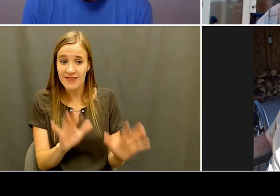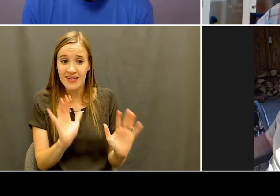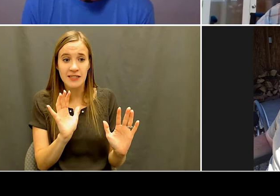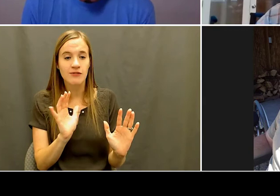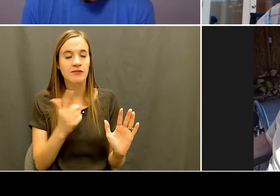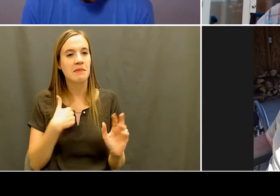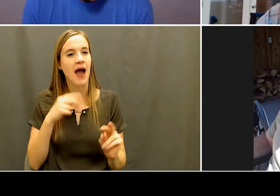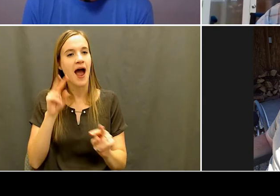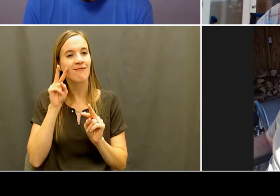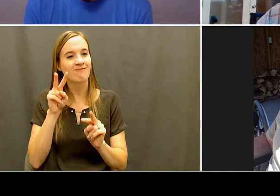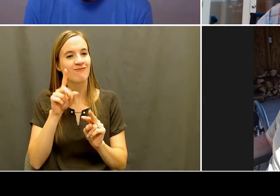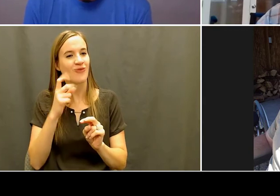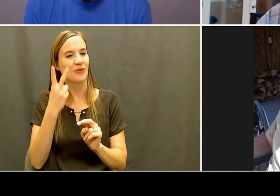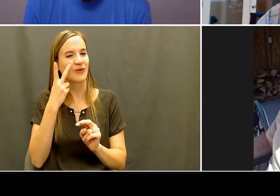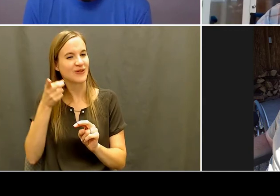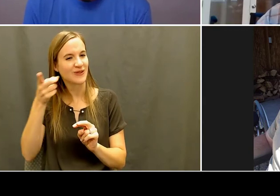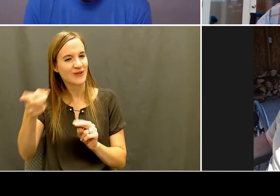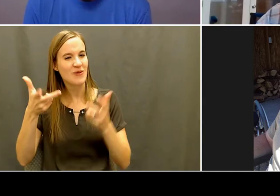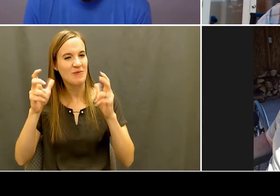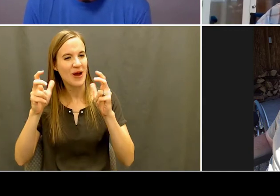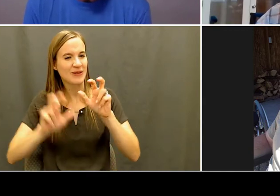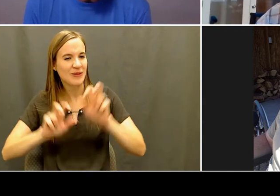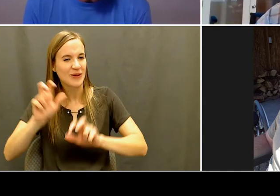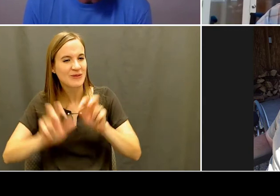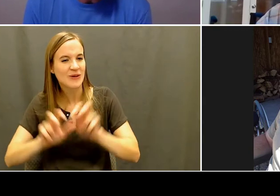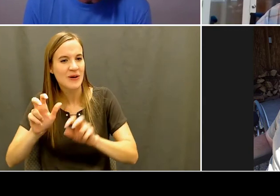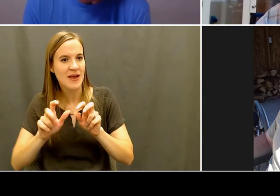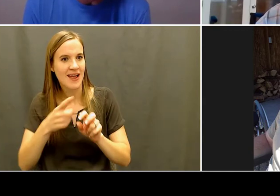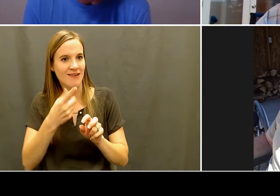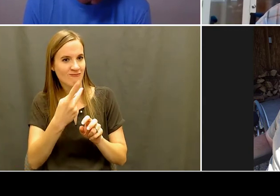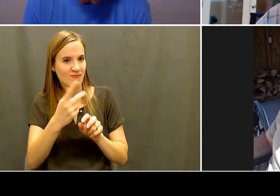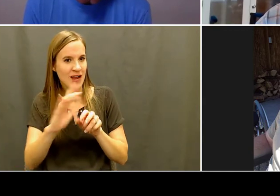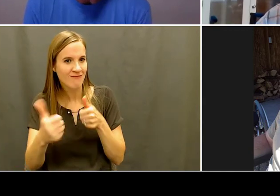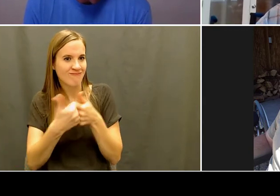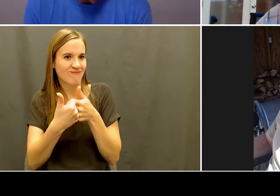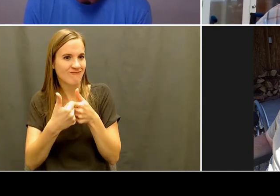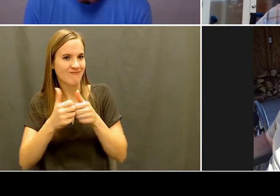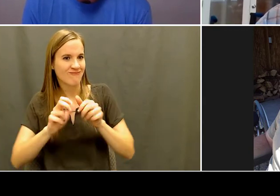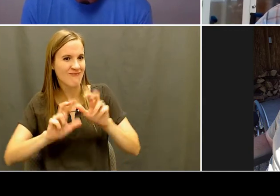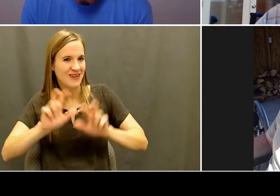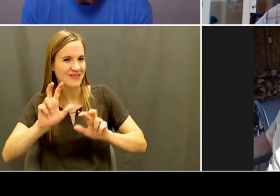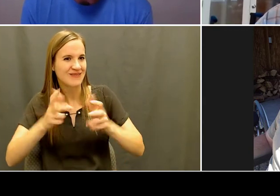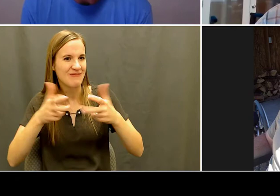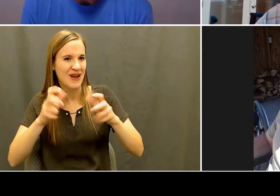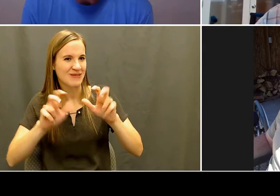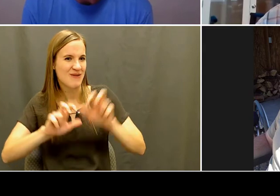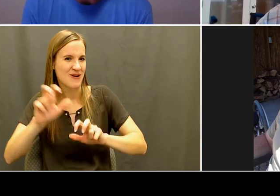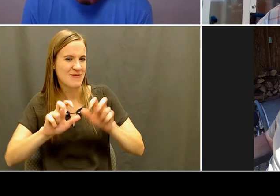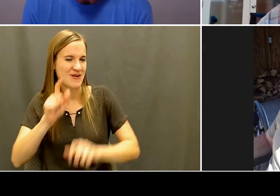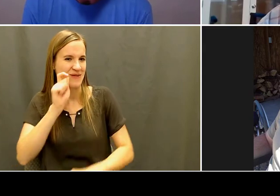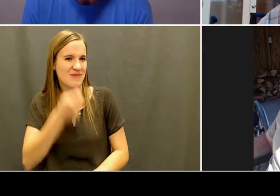Kelly: Yeah, that's when life took over, Huh? Jake: Yeah. Thhat's for sure. Kelly: I hear you. It happens to the best of us.